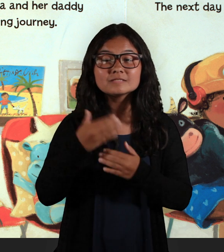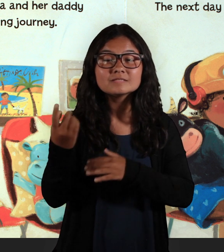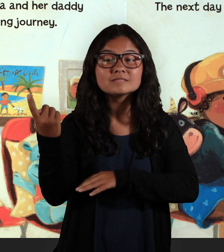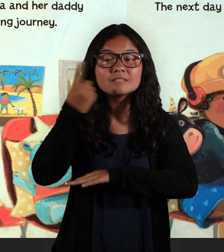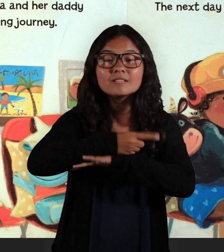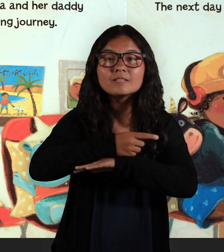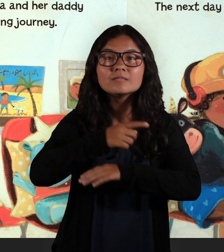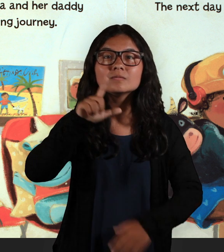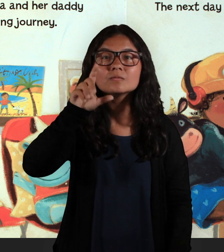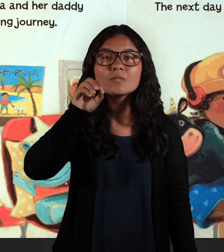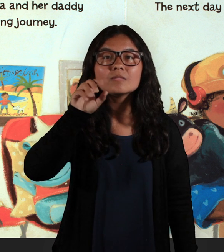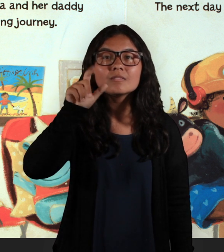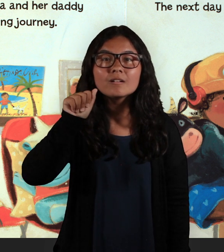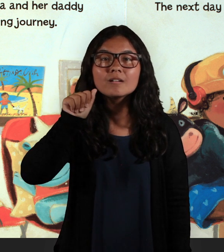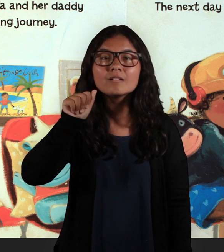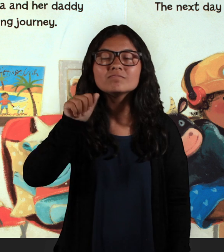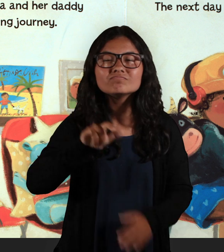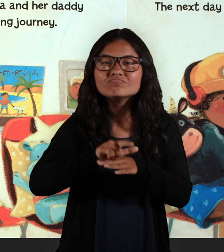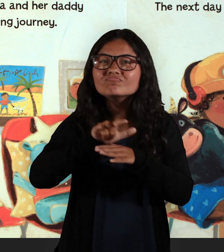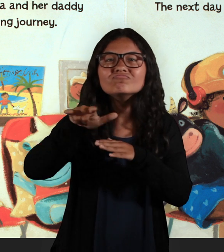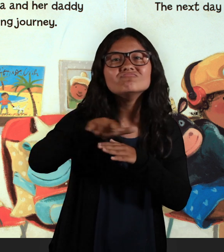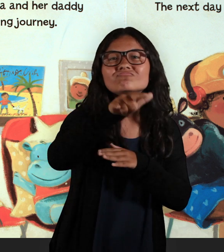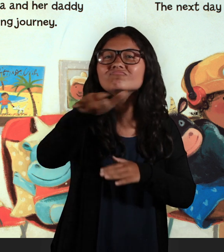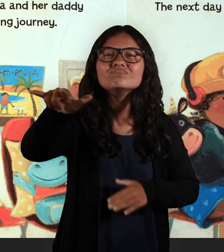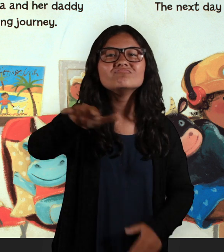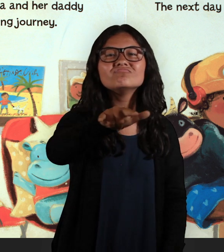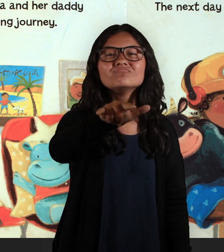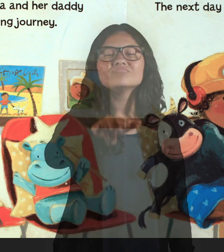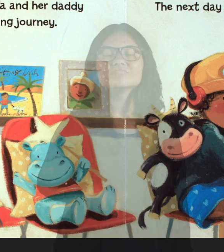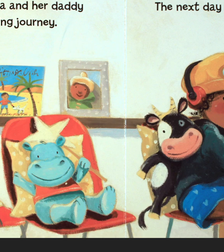The next day Lola flies a plane!